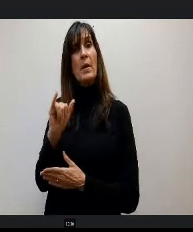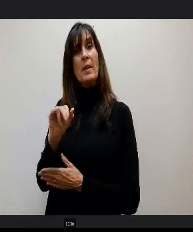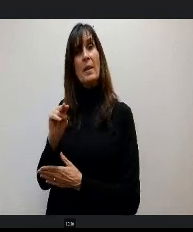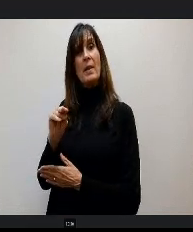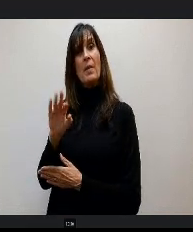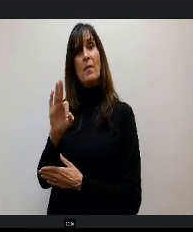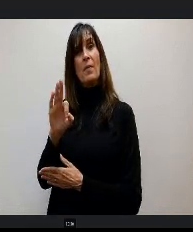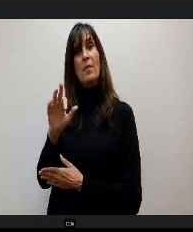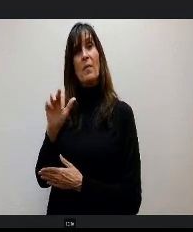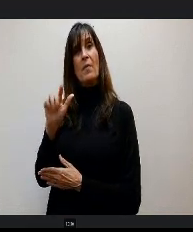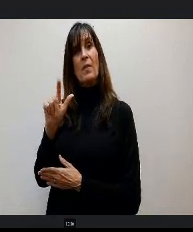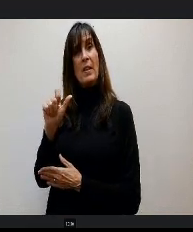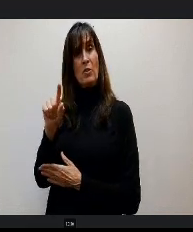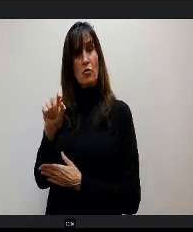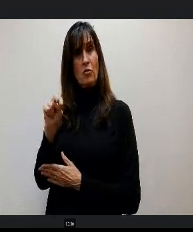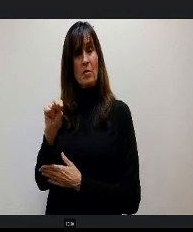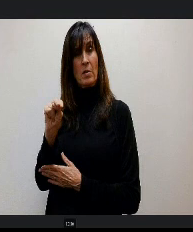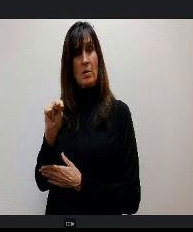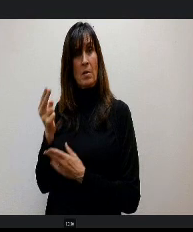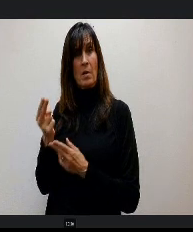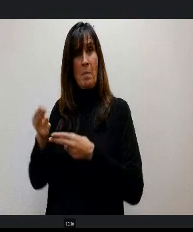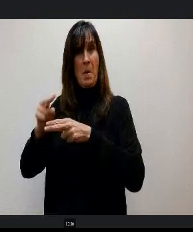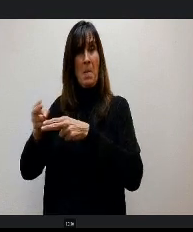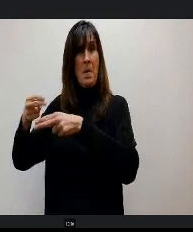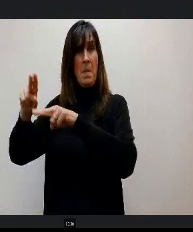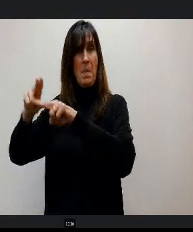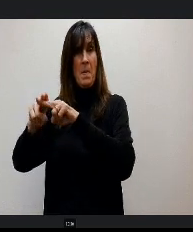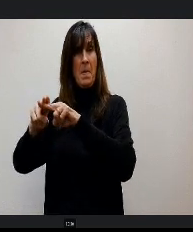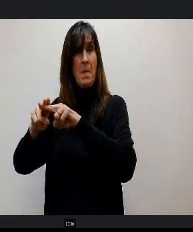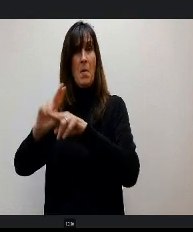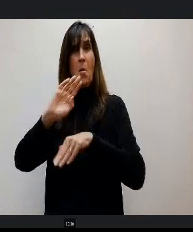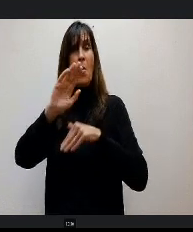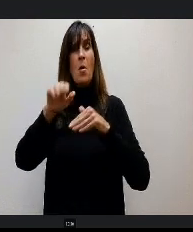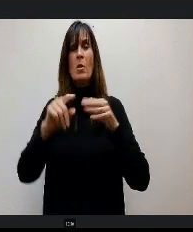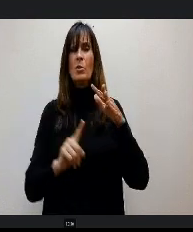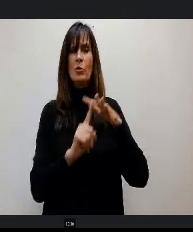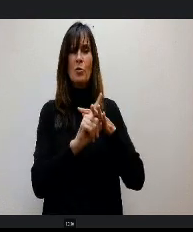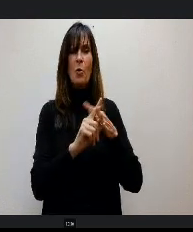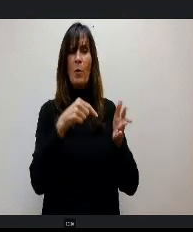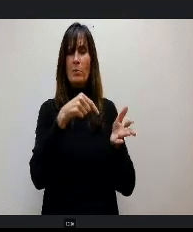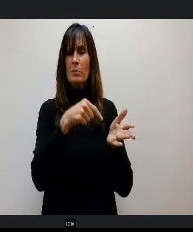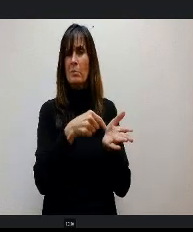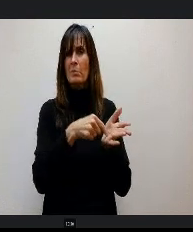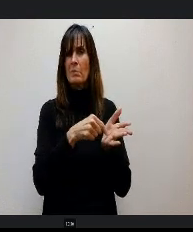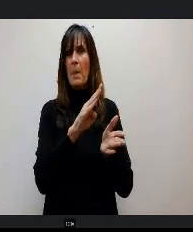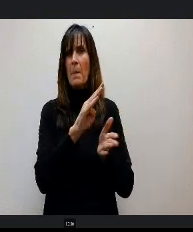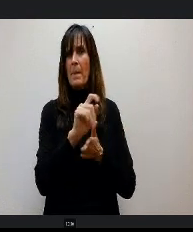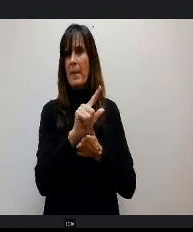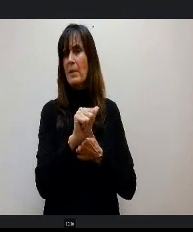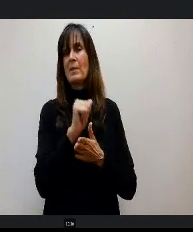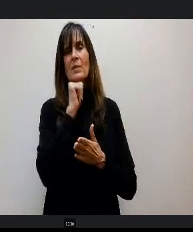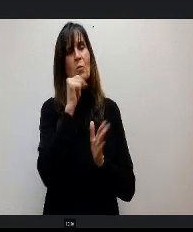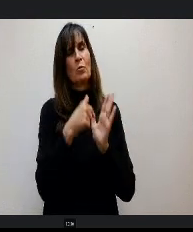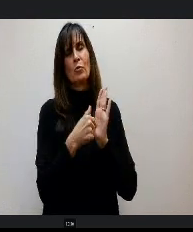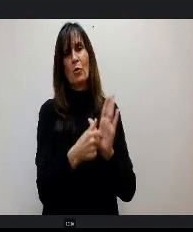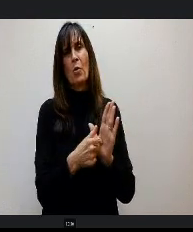It hasn't appeared in all of the bills. I just look at the language. The latest version does state that the Colorado